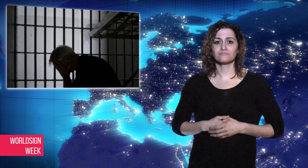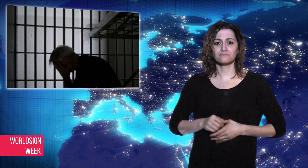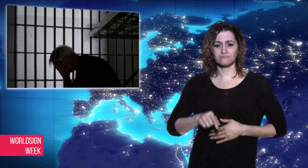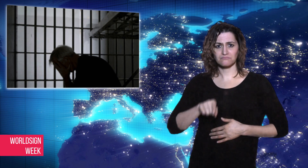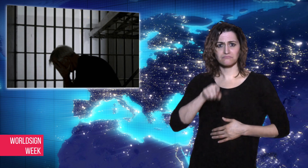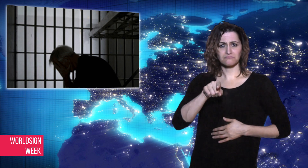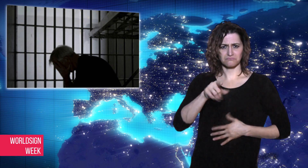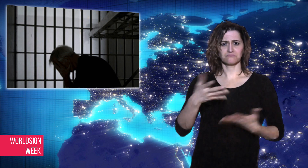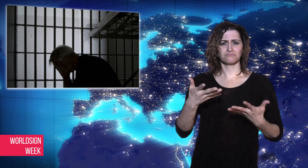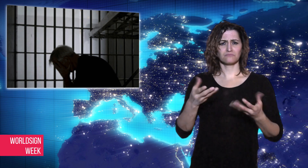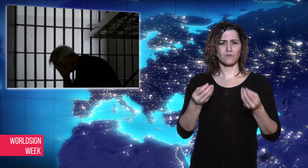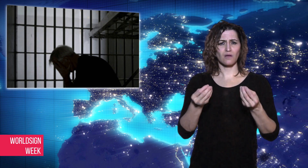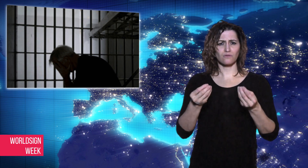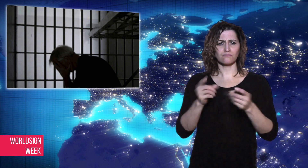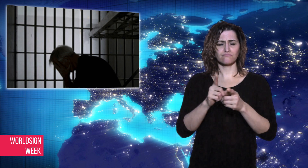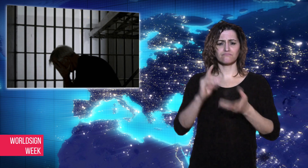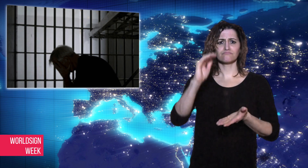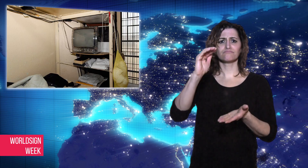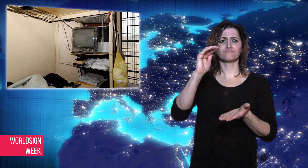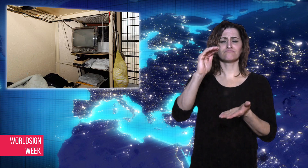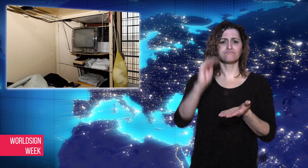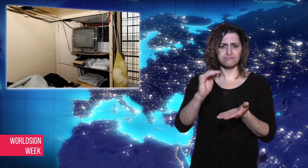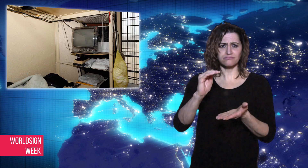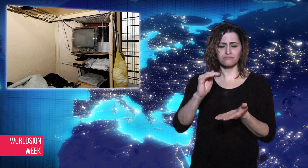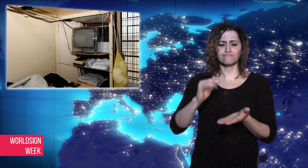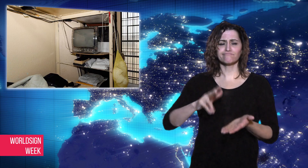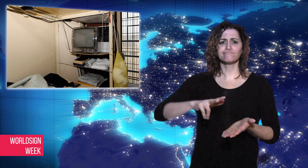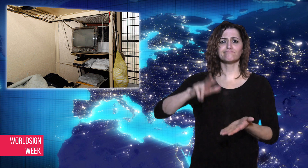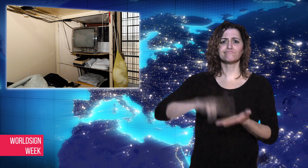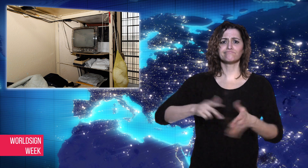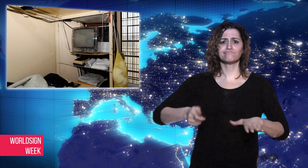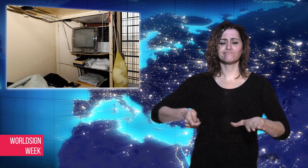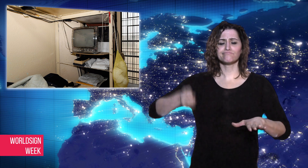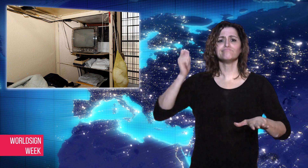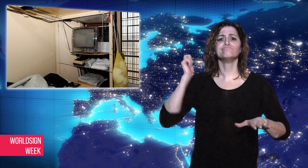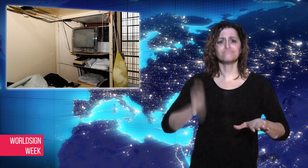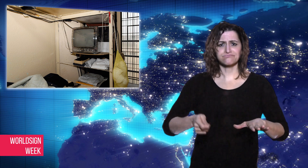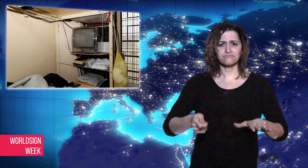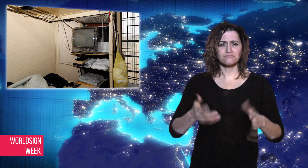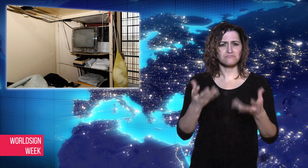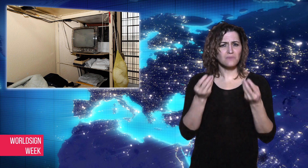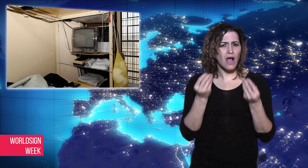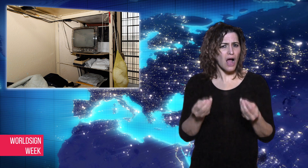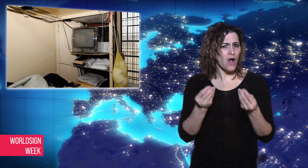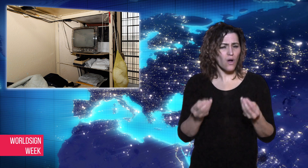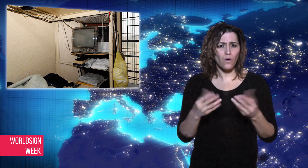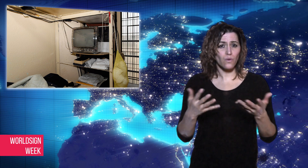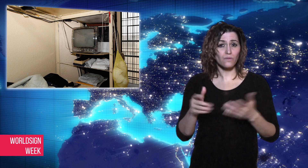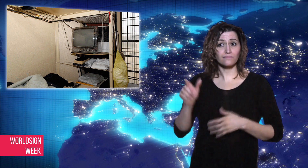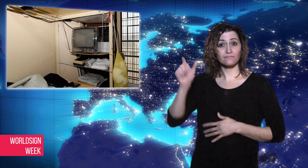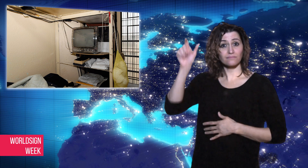prison life is harder and isolating